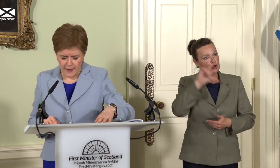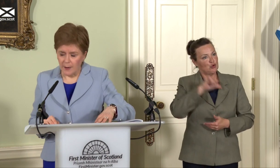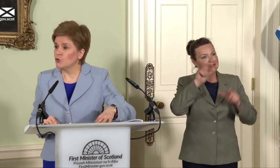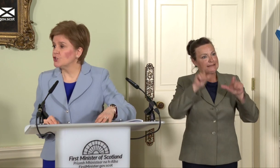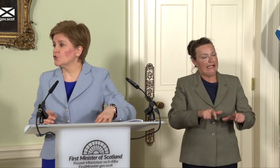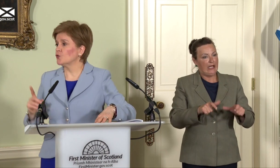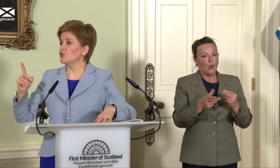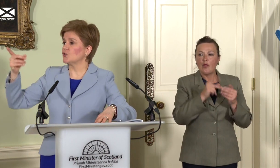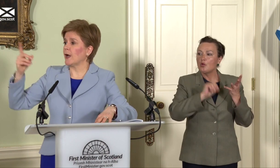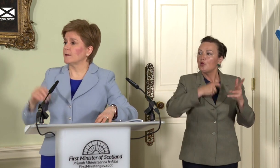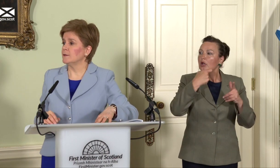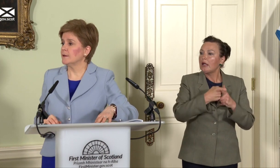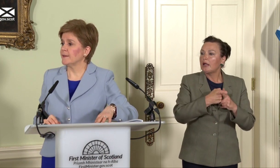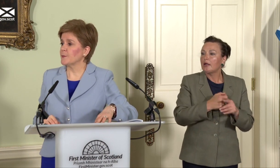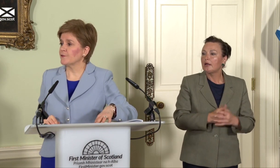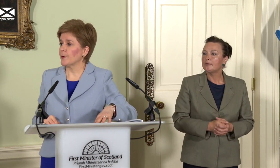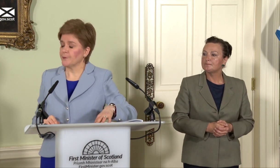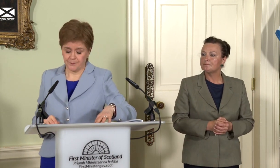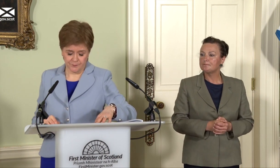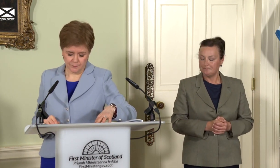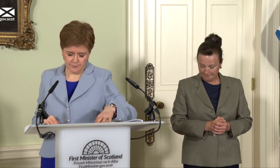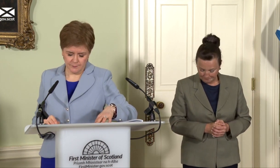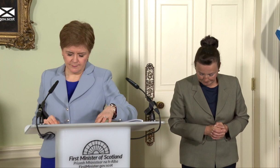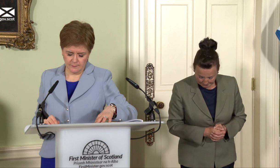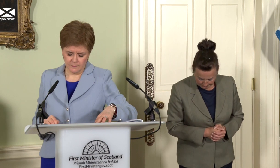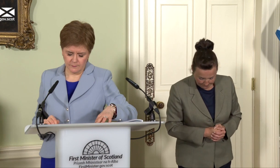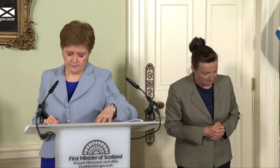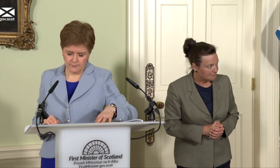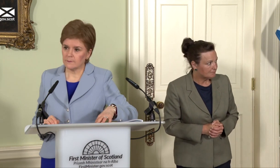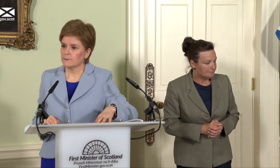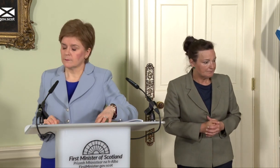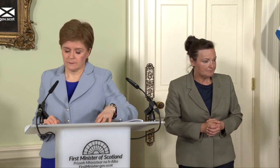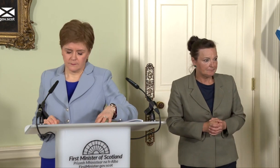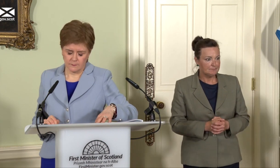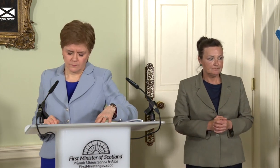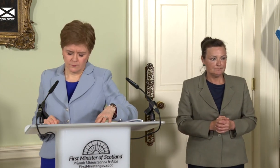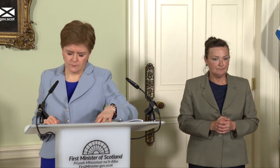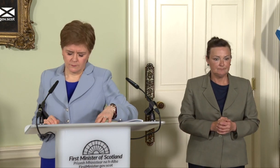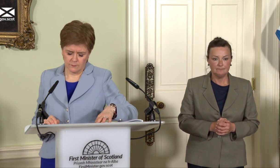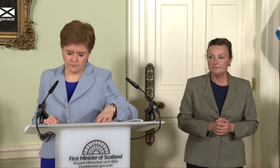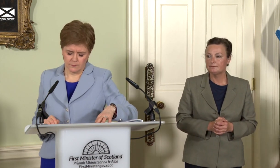I am going to go to Alan Smith from Bauer. Thank you, First Minister. You spoke about